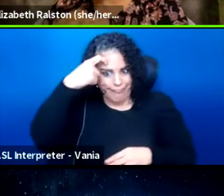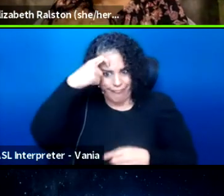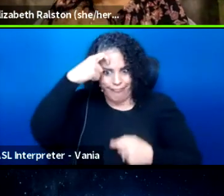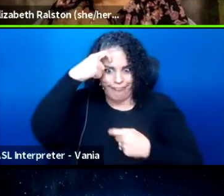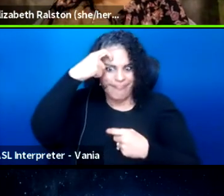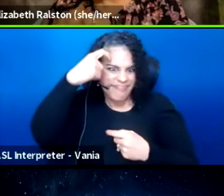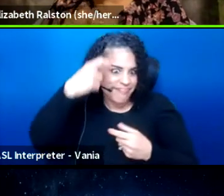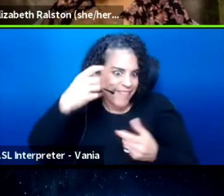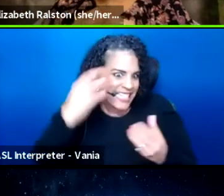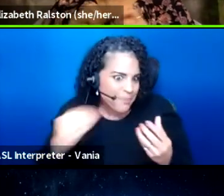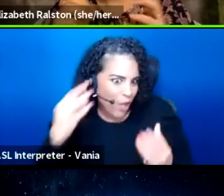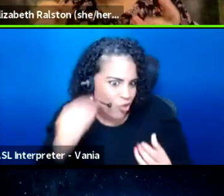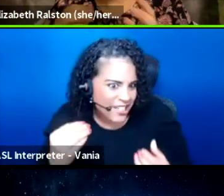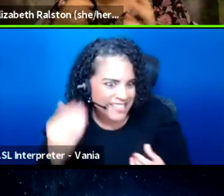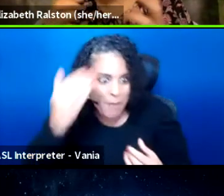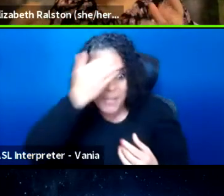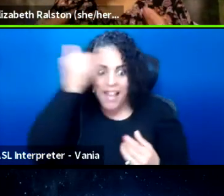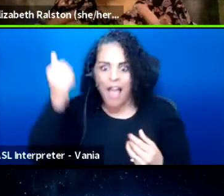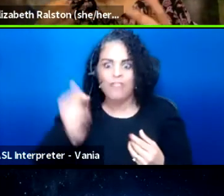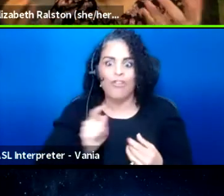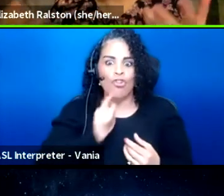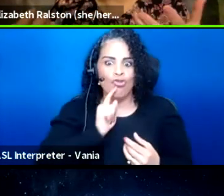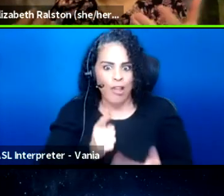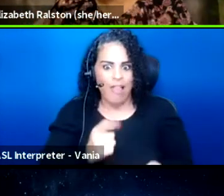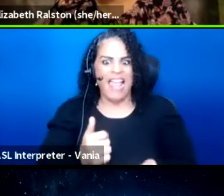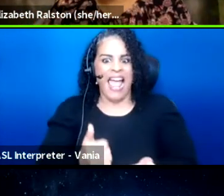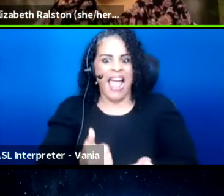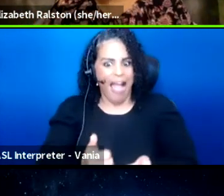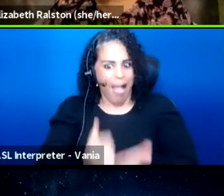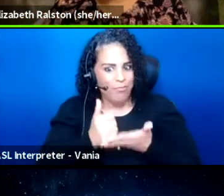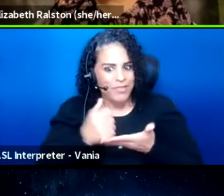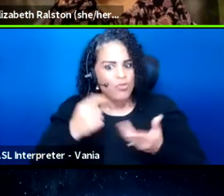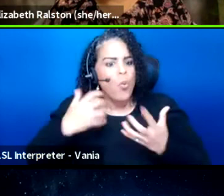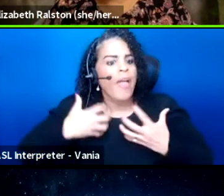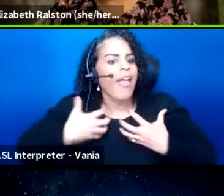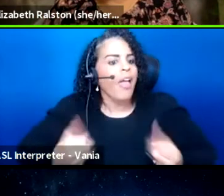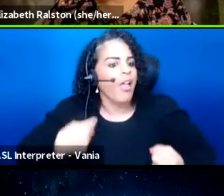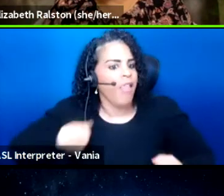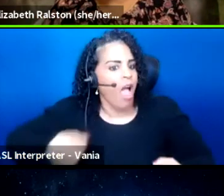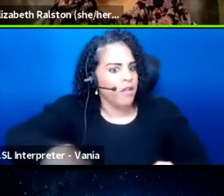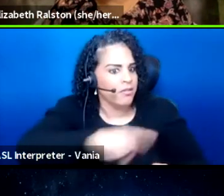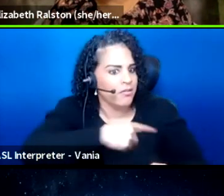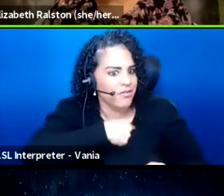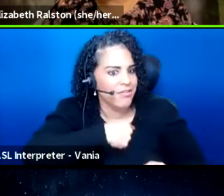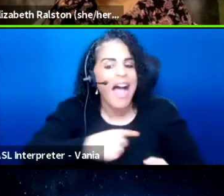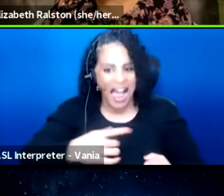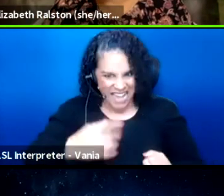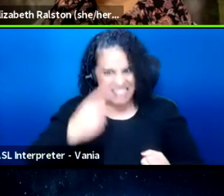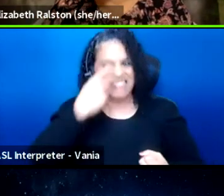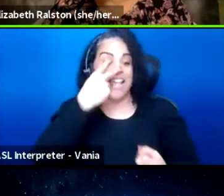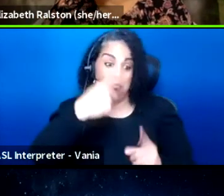because it really helps to hear, so I see that the positive aspect of art.